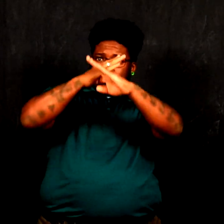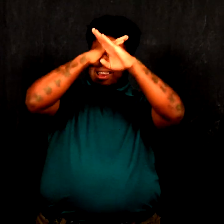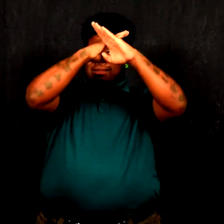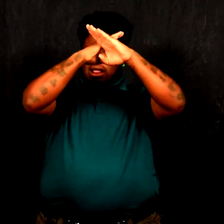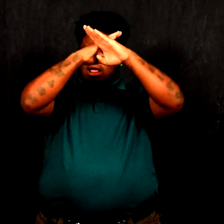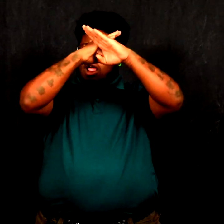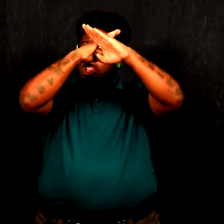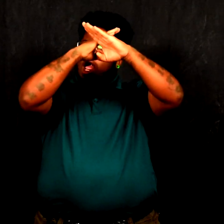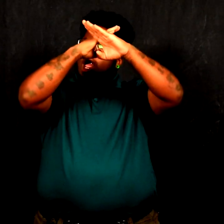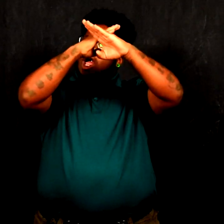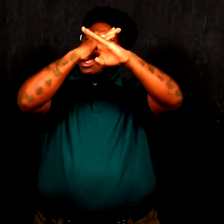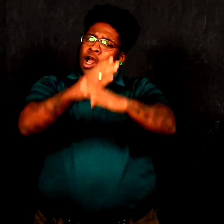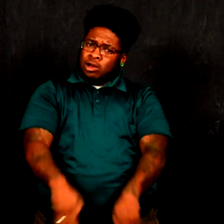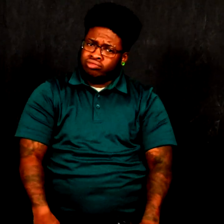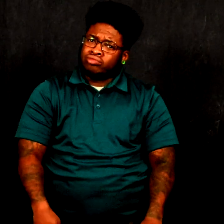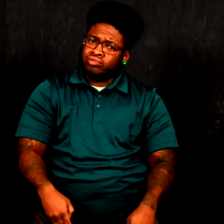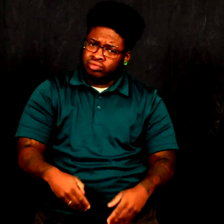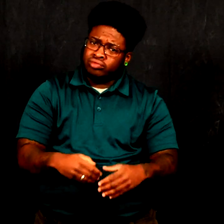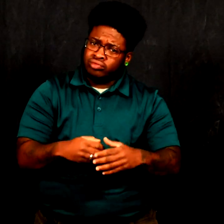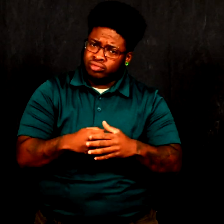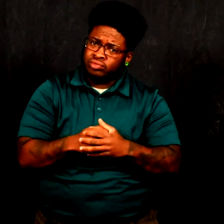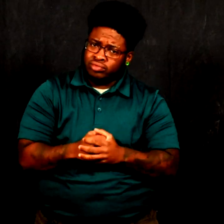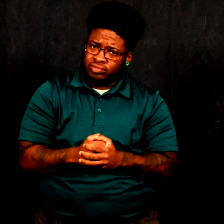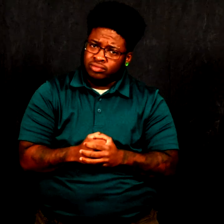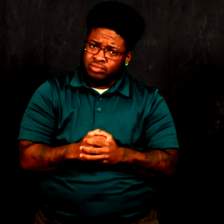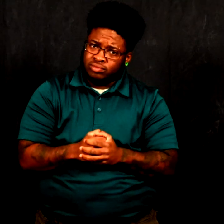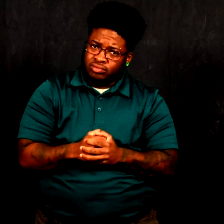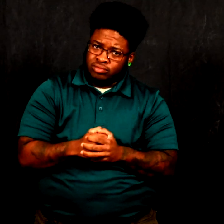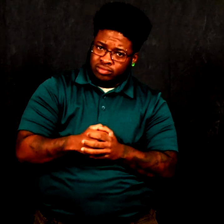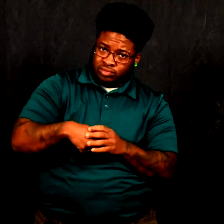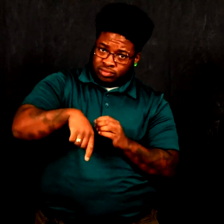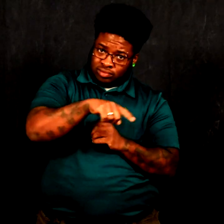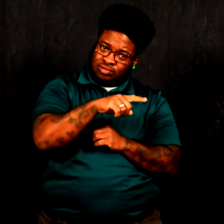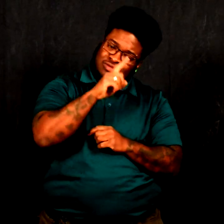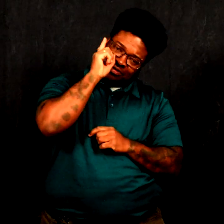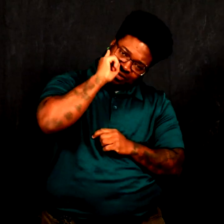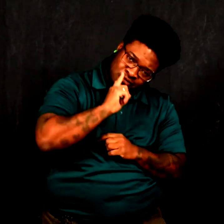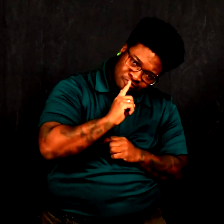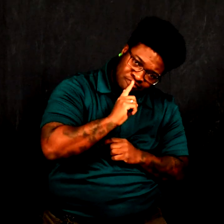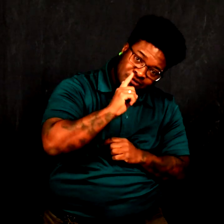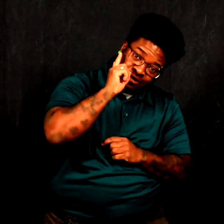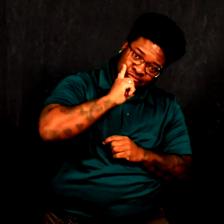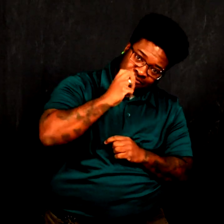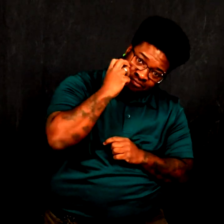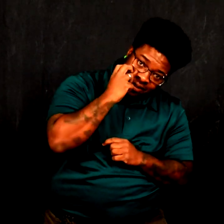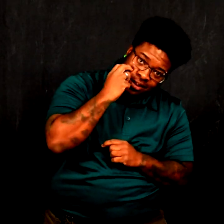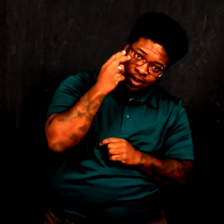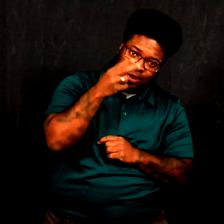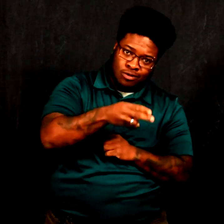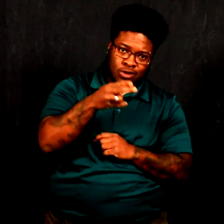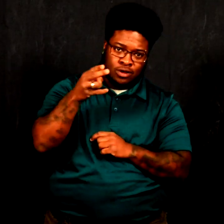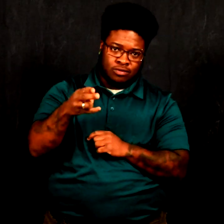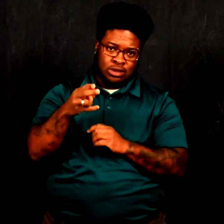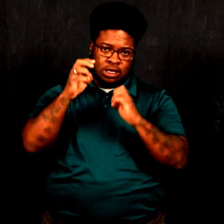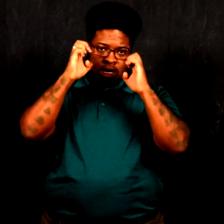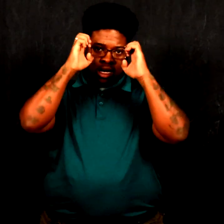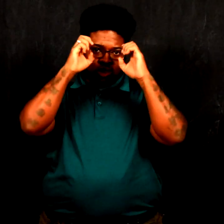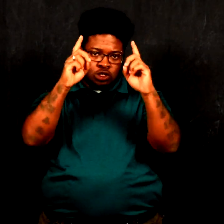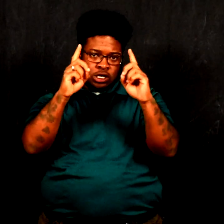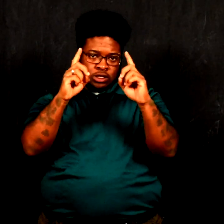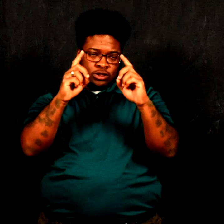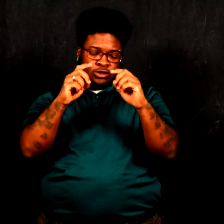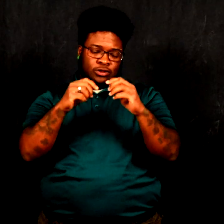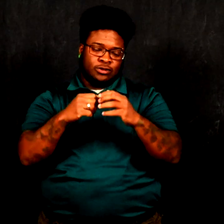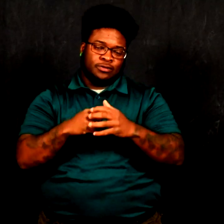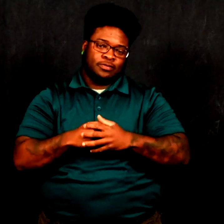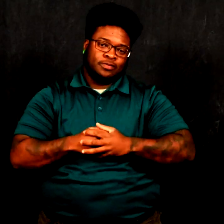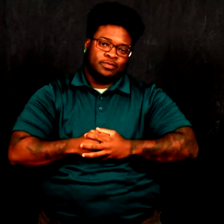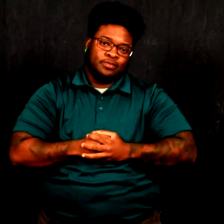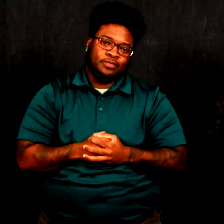and challenges in Deaf, DeafBlind and Hard of Hearing education.